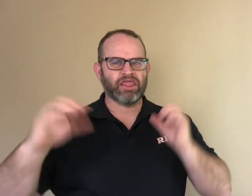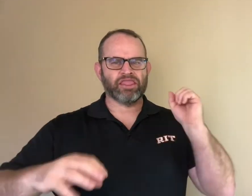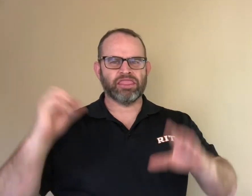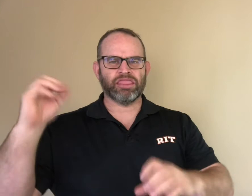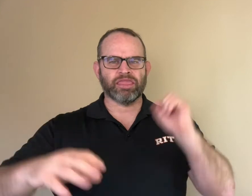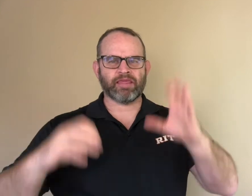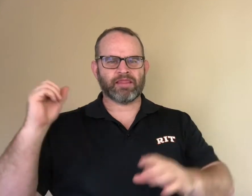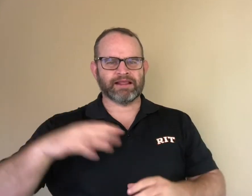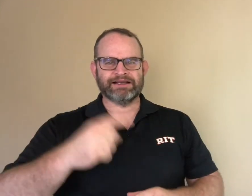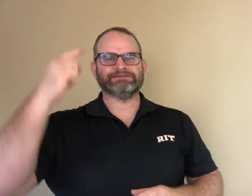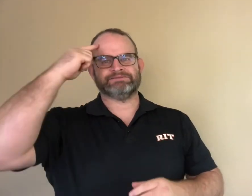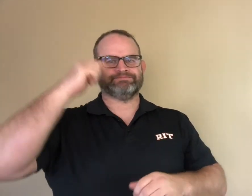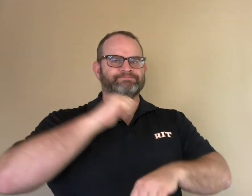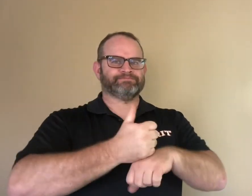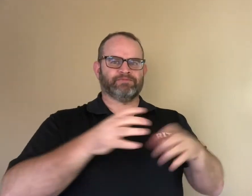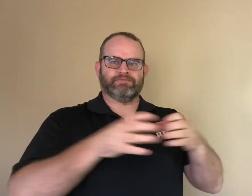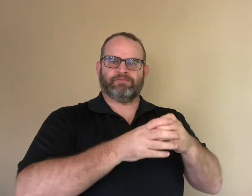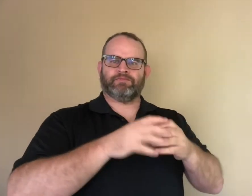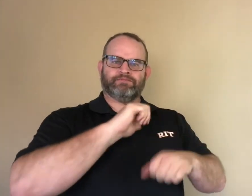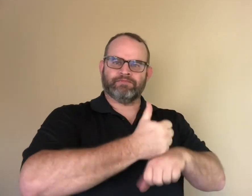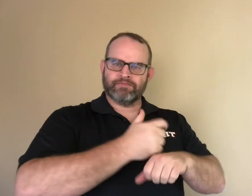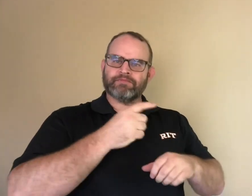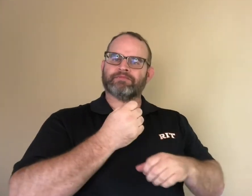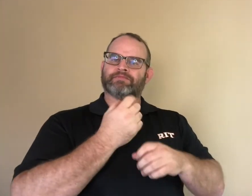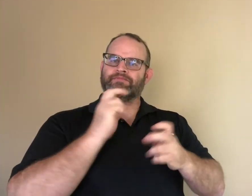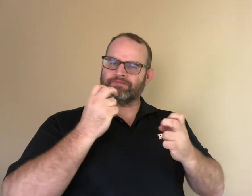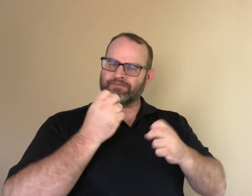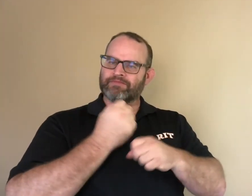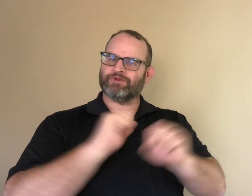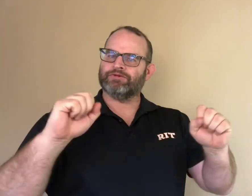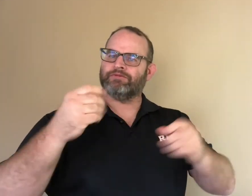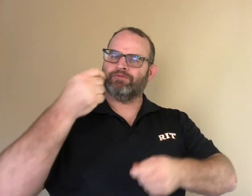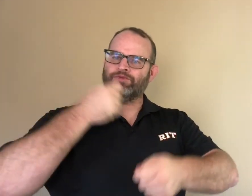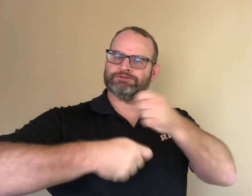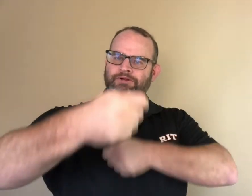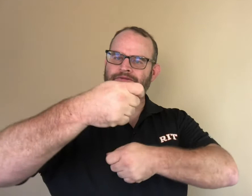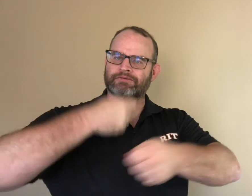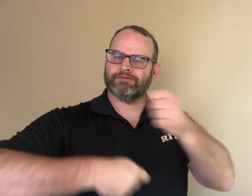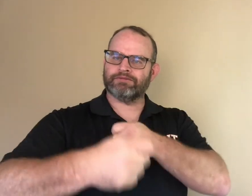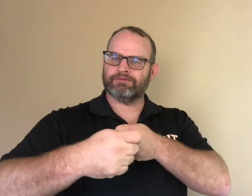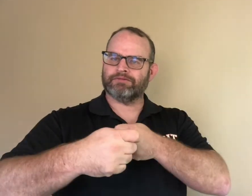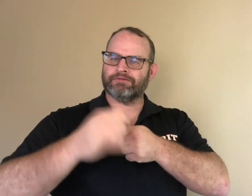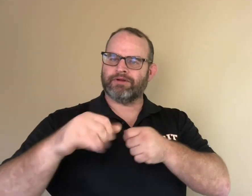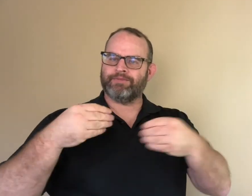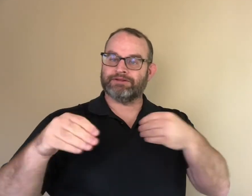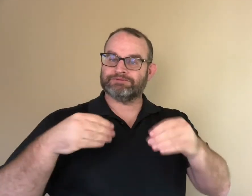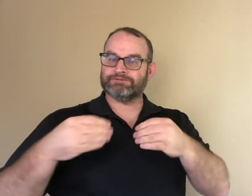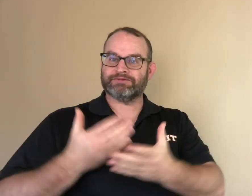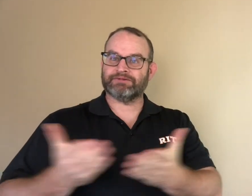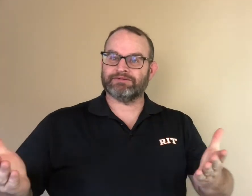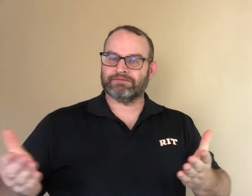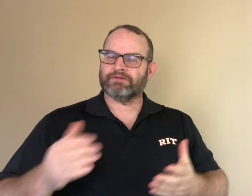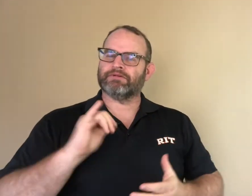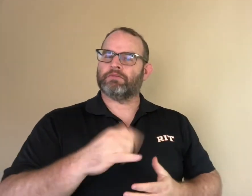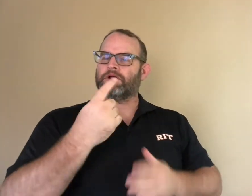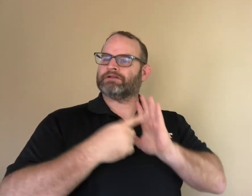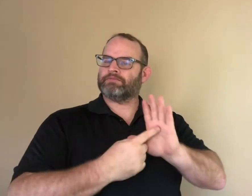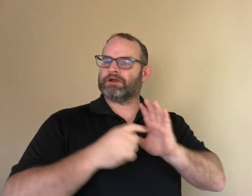The deaf girl decides to solve the rubbish problem by establishing a recycle program for the community.